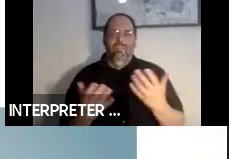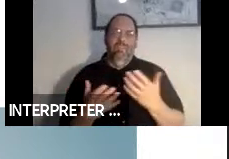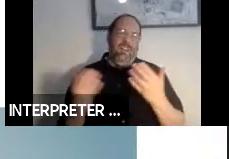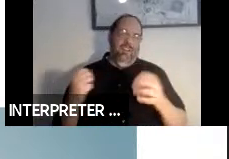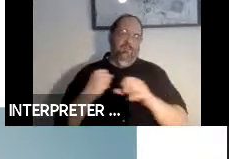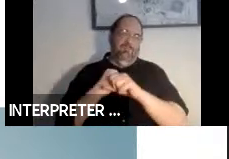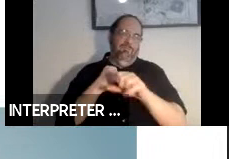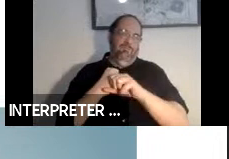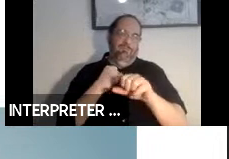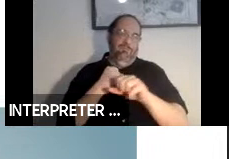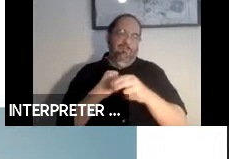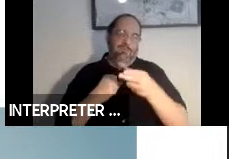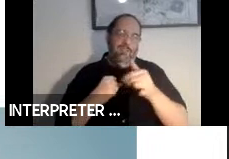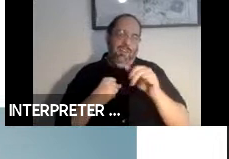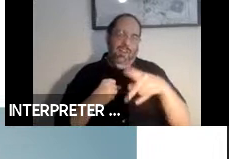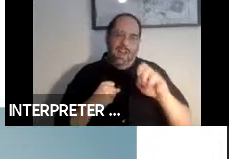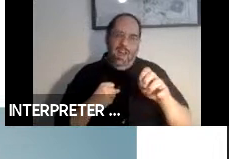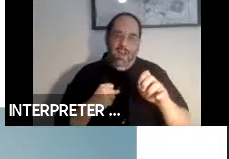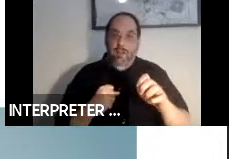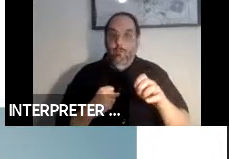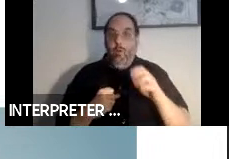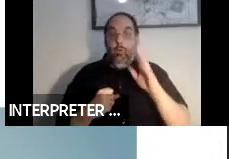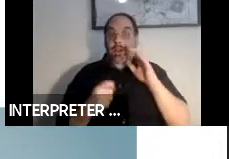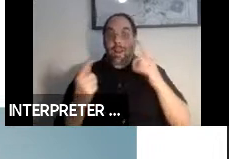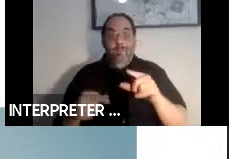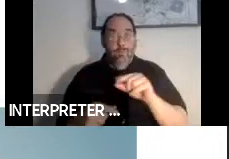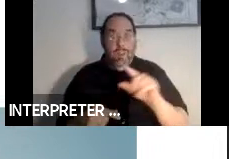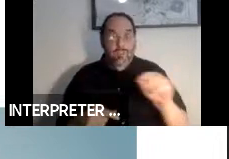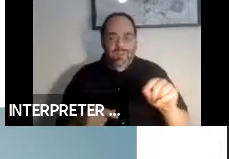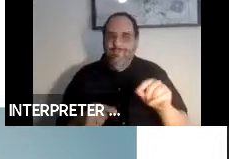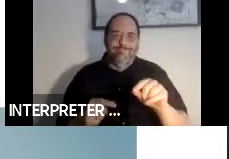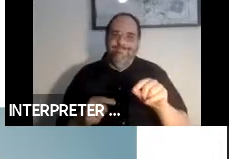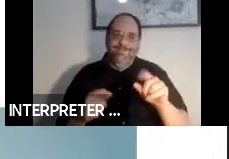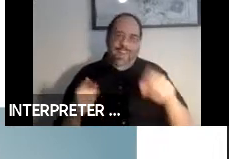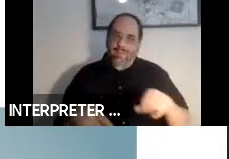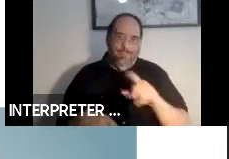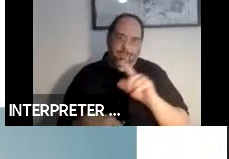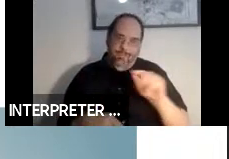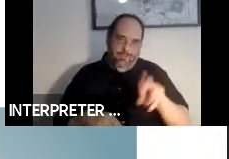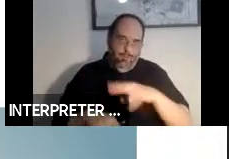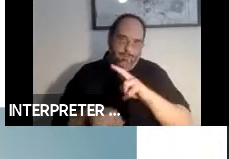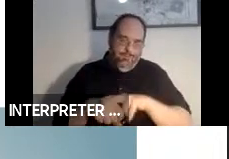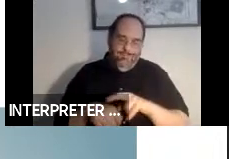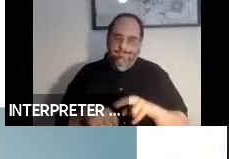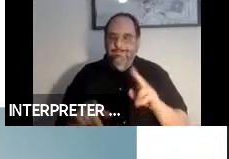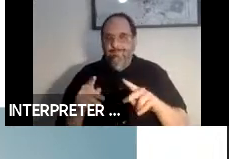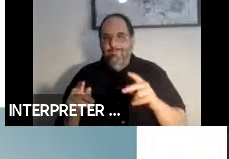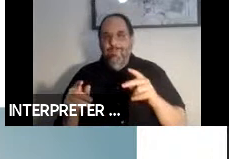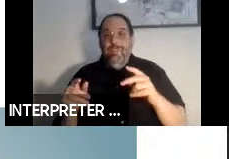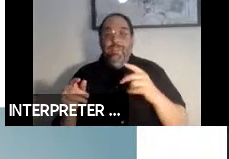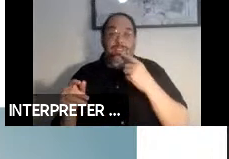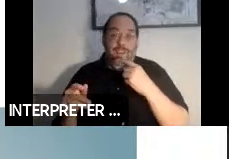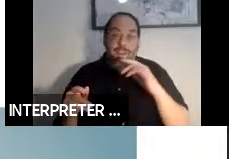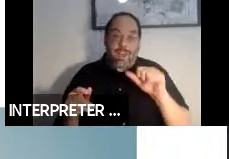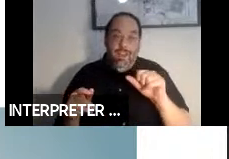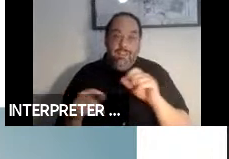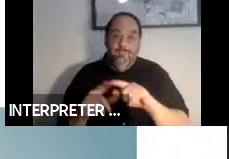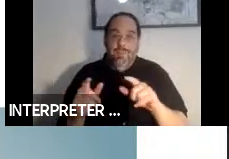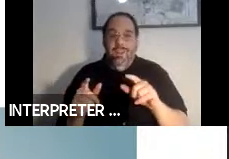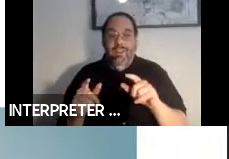We've heard it's here by 2020 or you know, people are sort of claiming that it is a. It is coming,